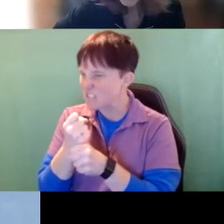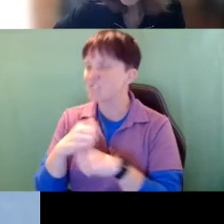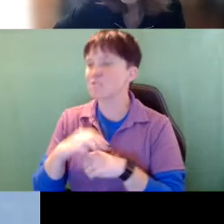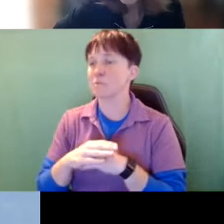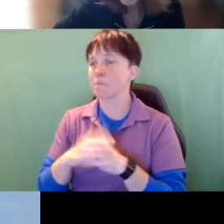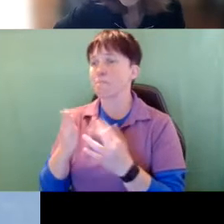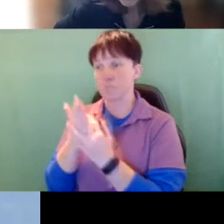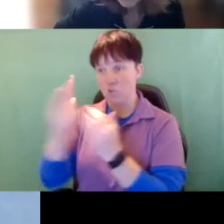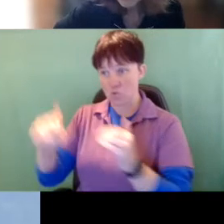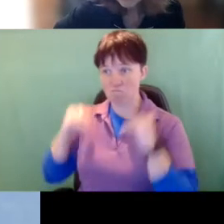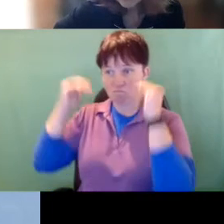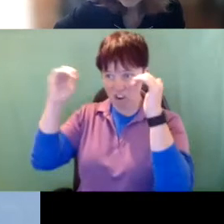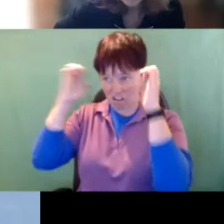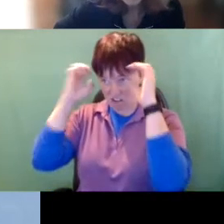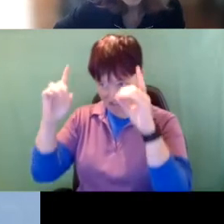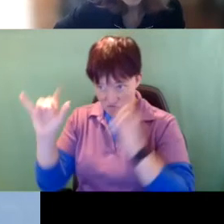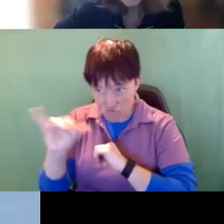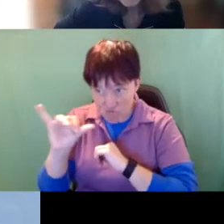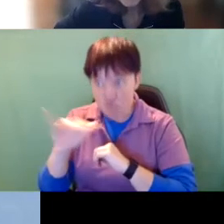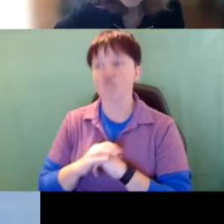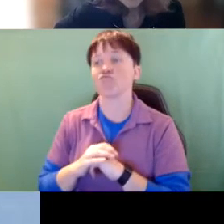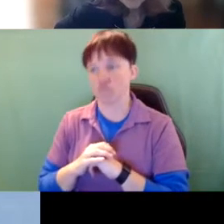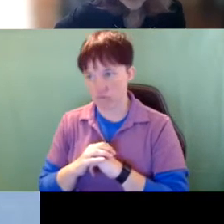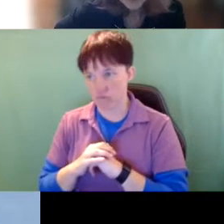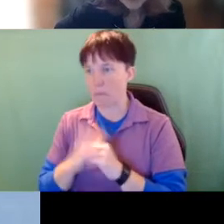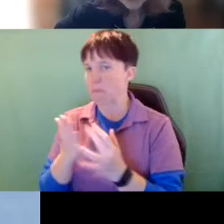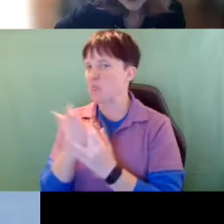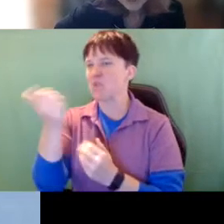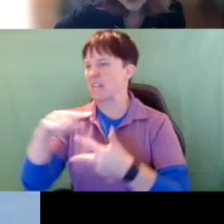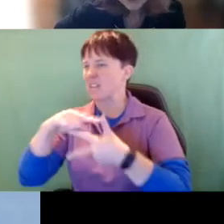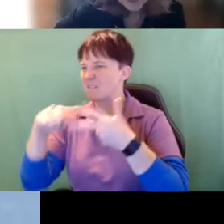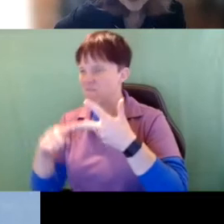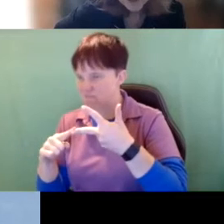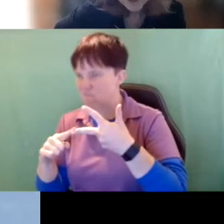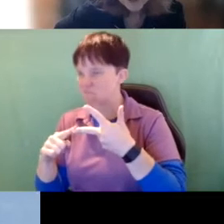It’s through higher education. So it's through any of the higher education people